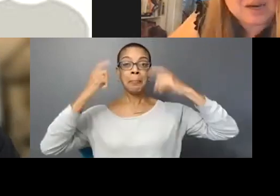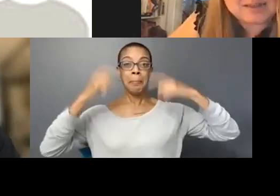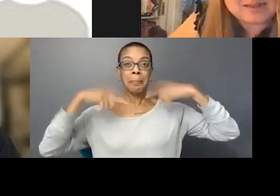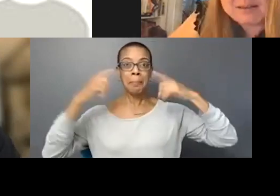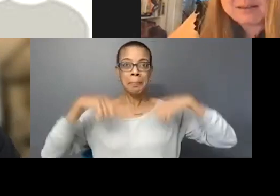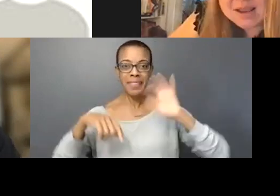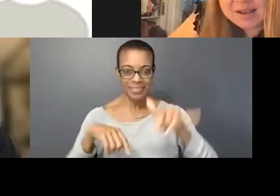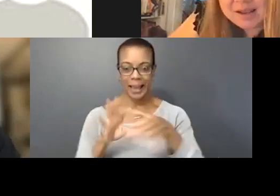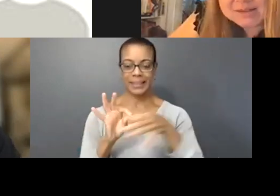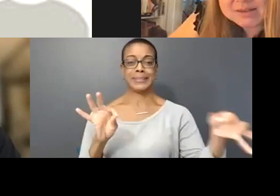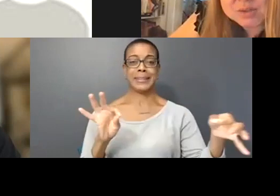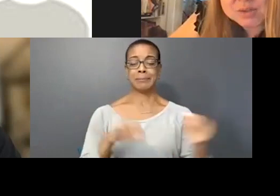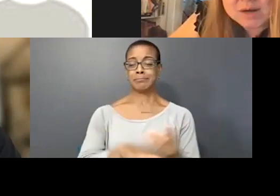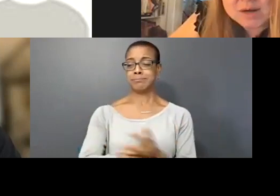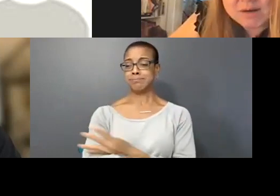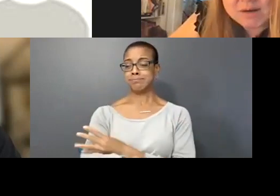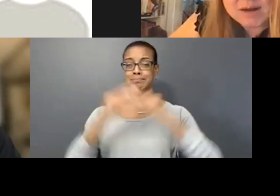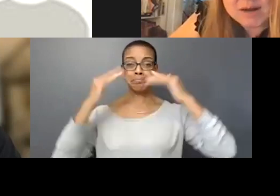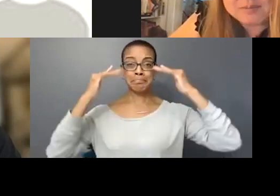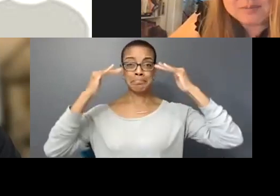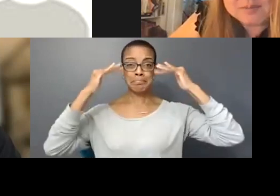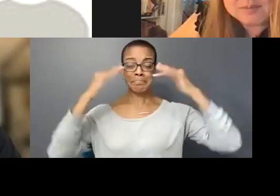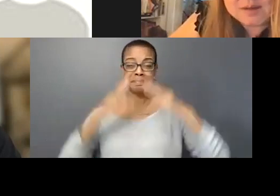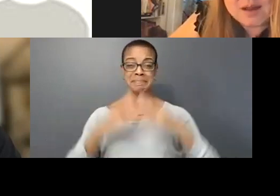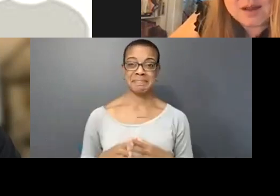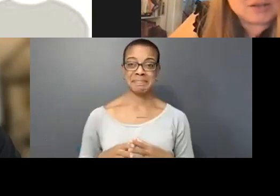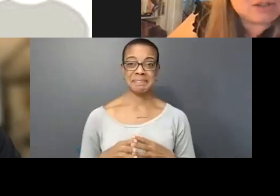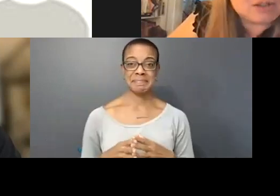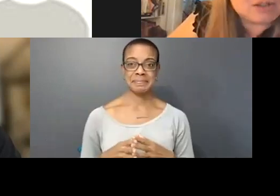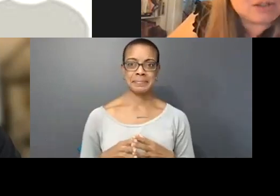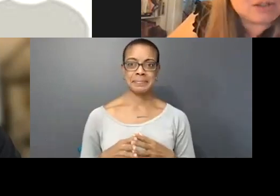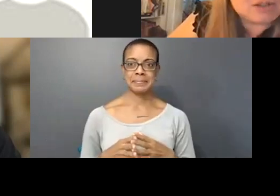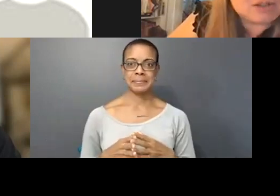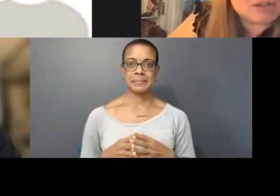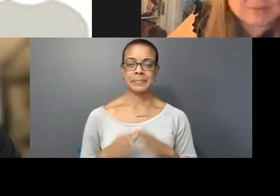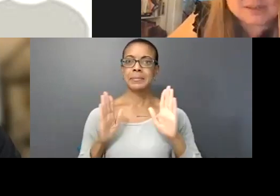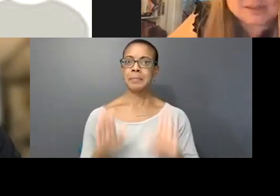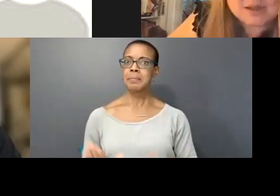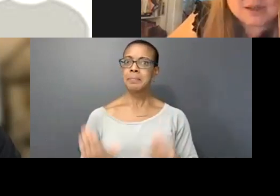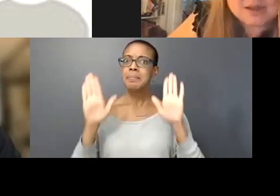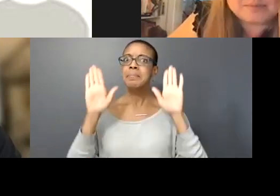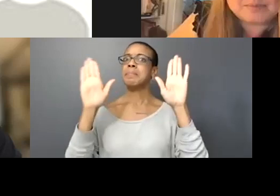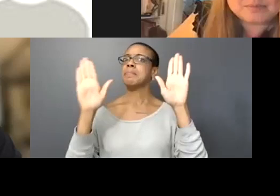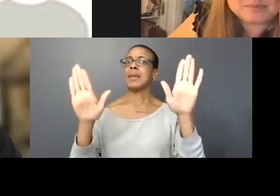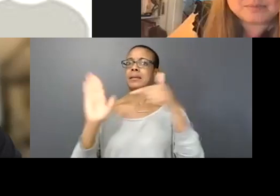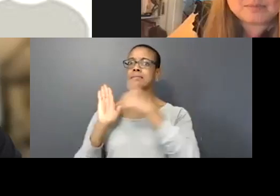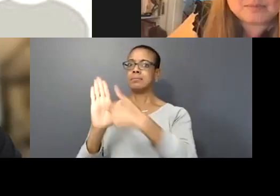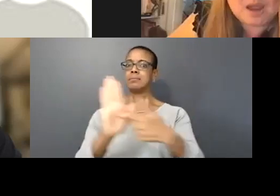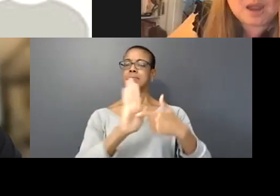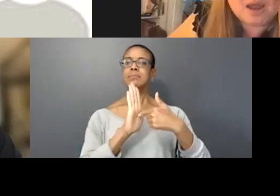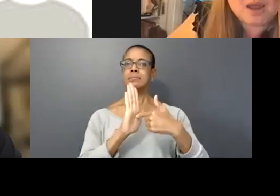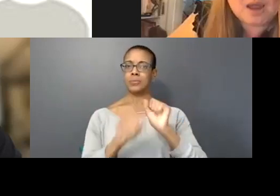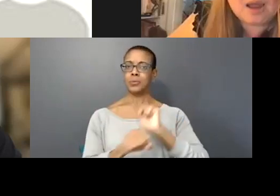I think an extraordinary, an extraordinary articulation of the piece.